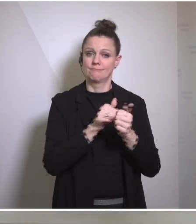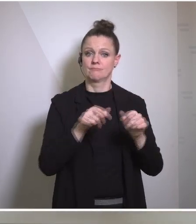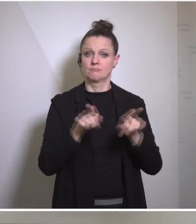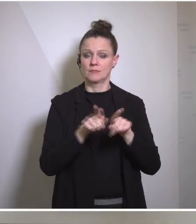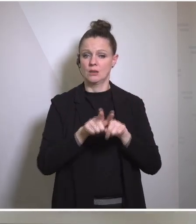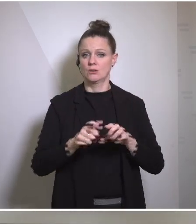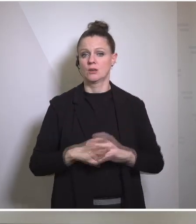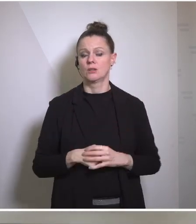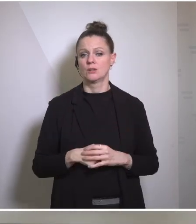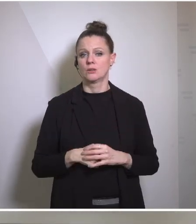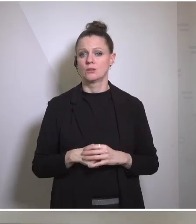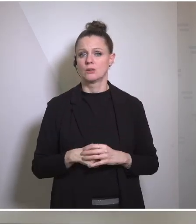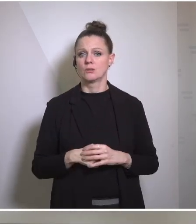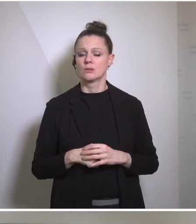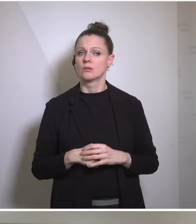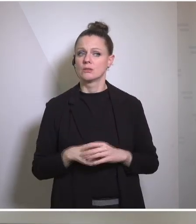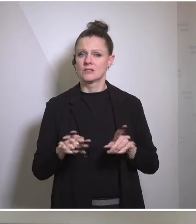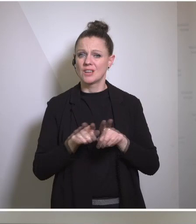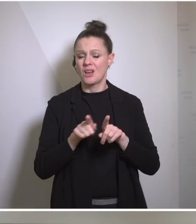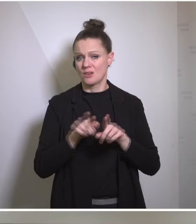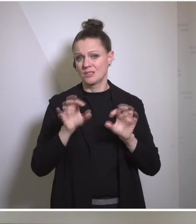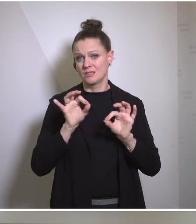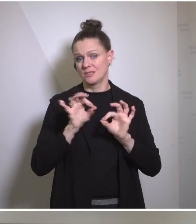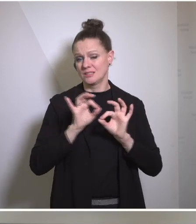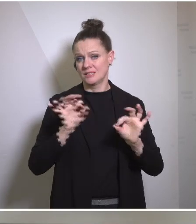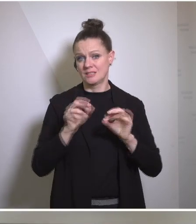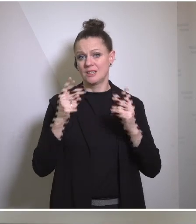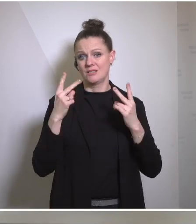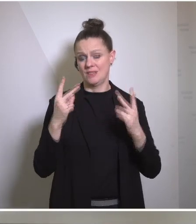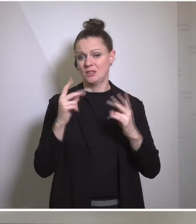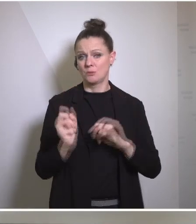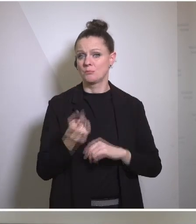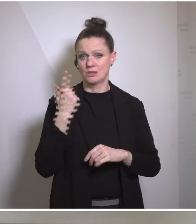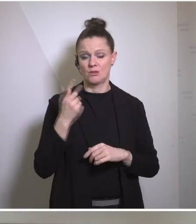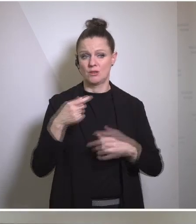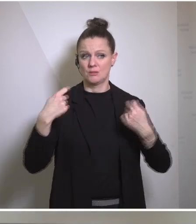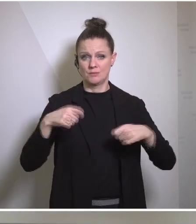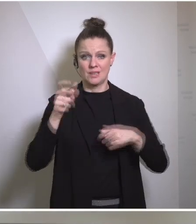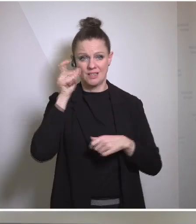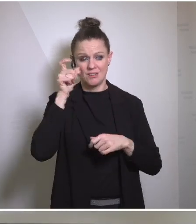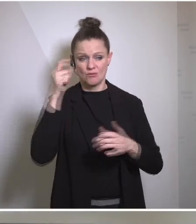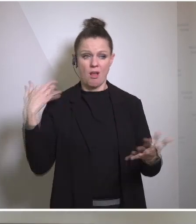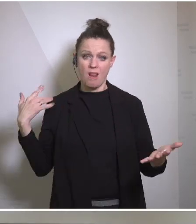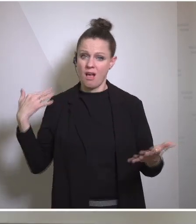and this is particularly true of President Biden who has such a long-standing history with Israel.